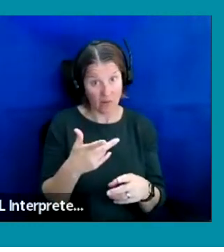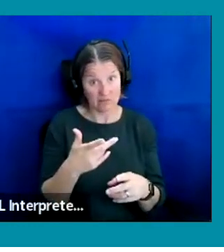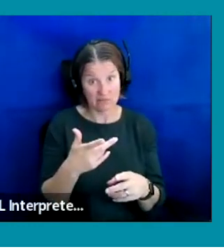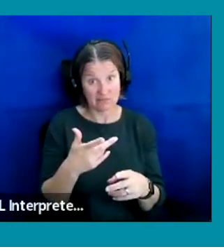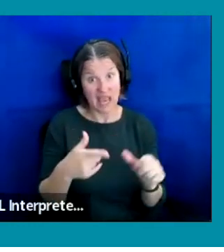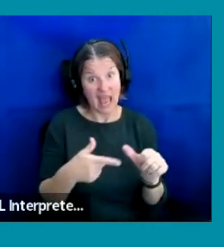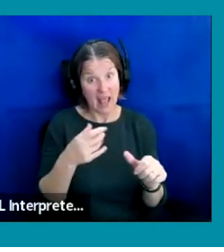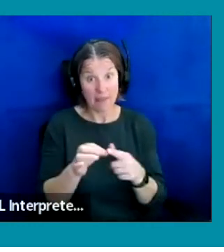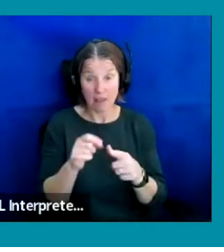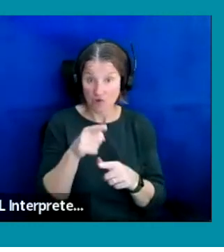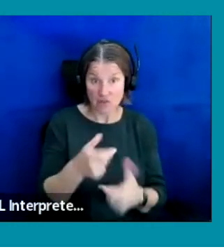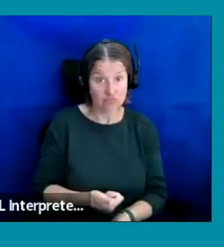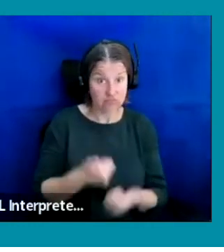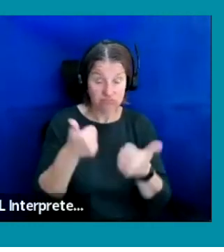she's absolutely amazing.